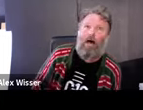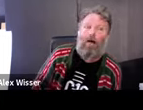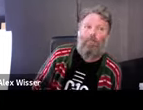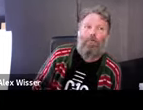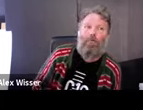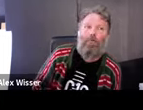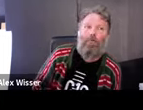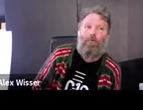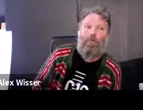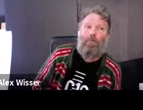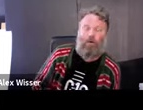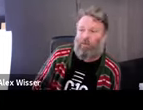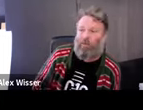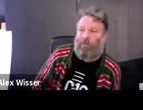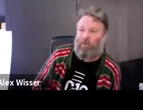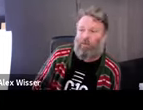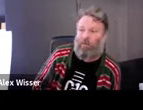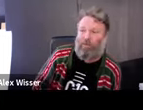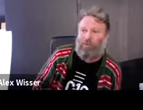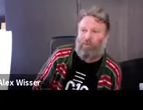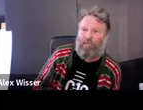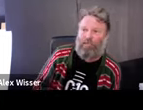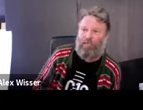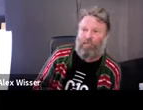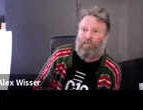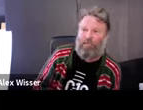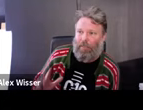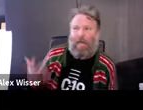know how but eventually we convinced him to do something. He made a